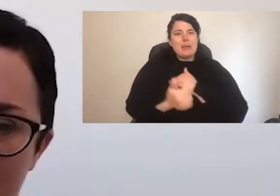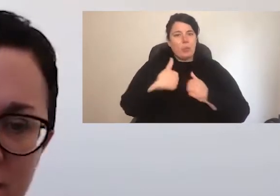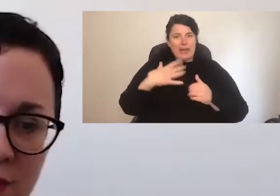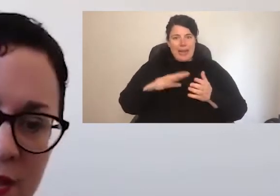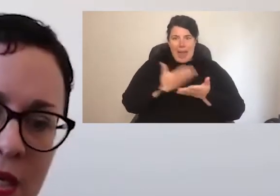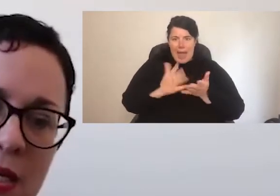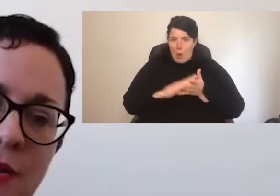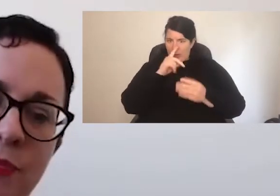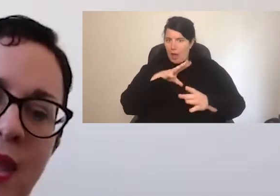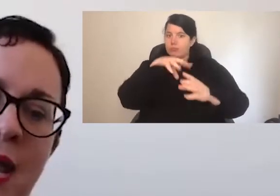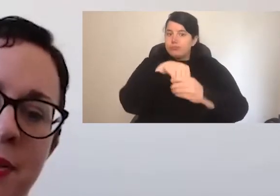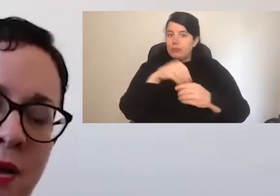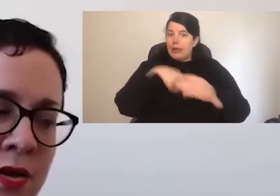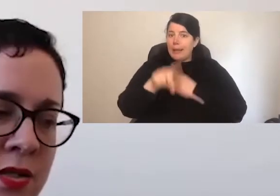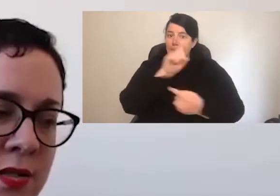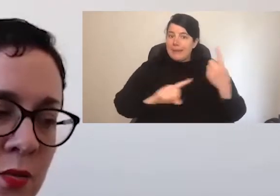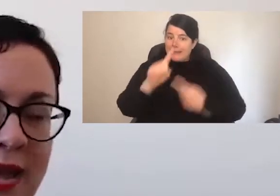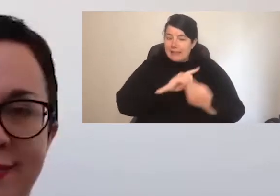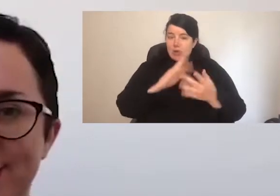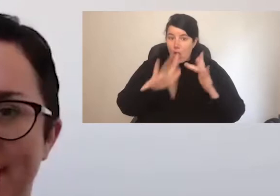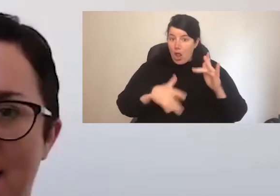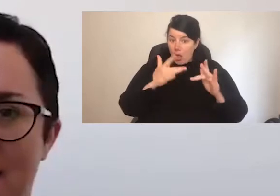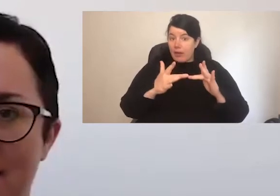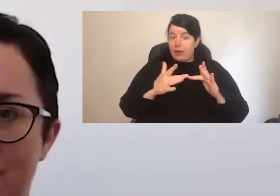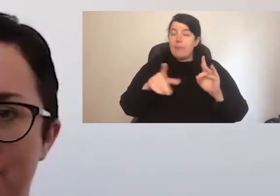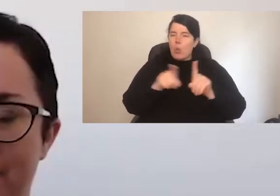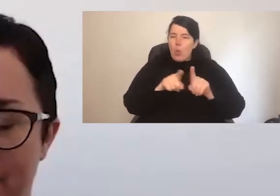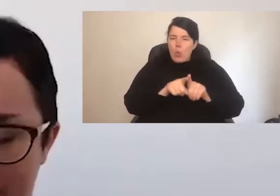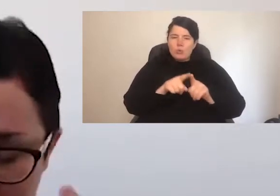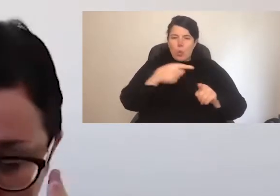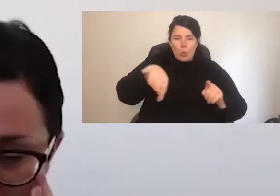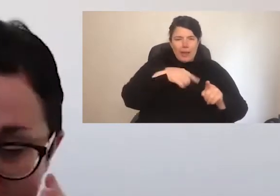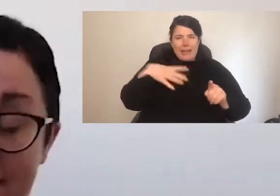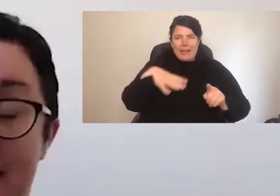meetings effectively, and also we have to work harder to understand